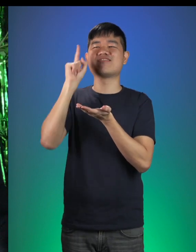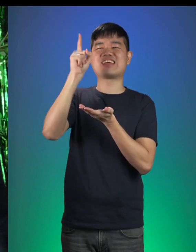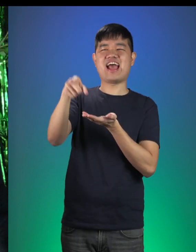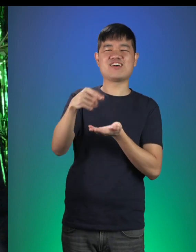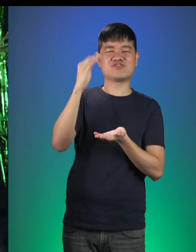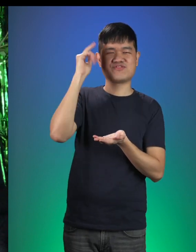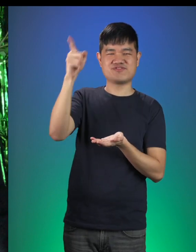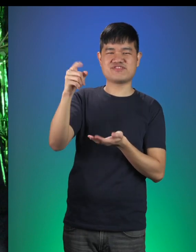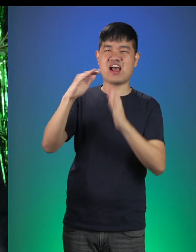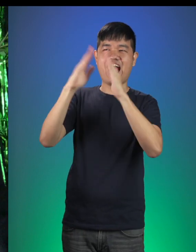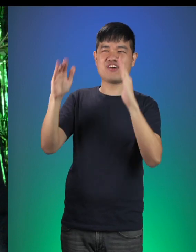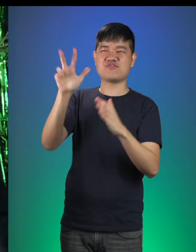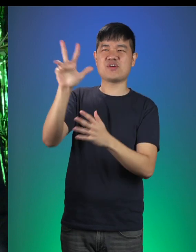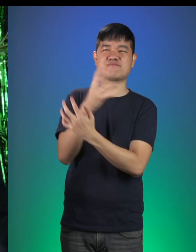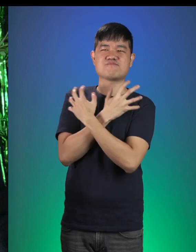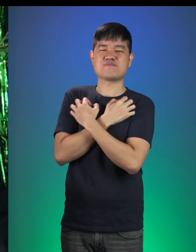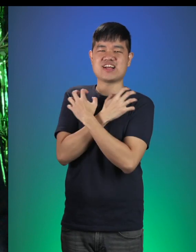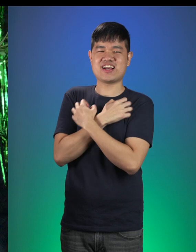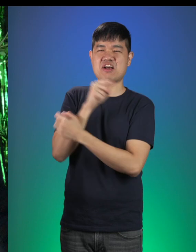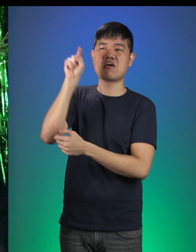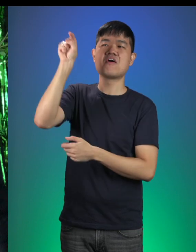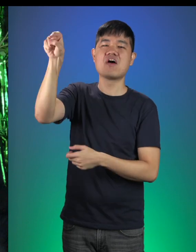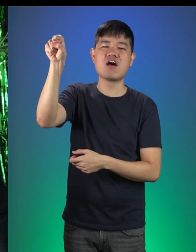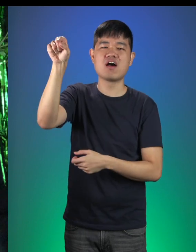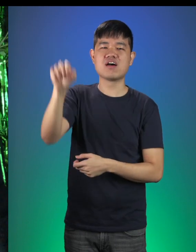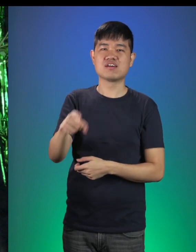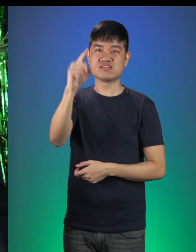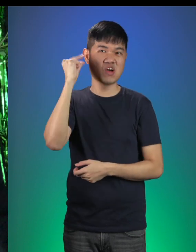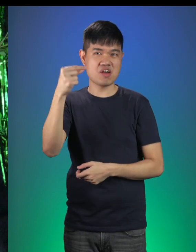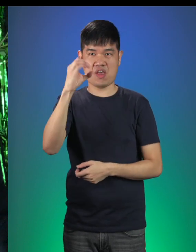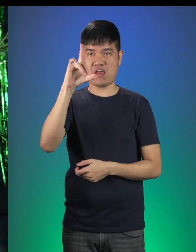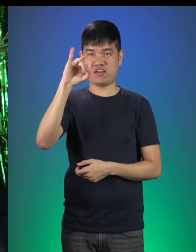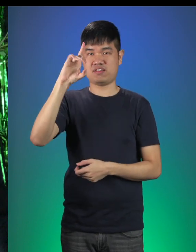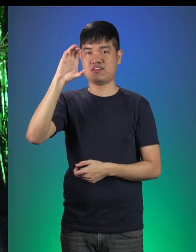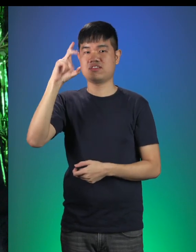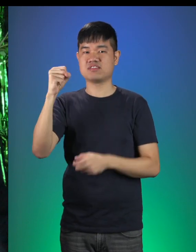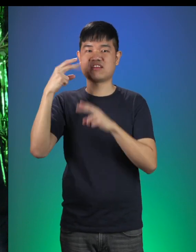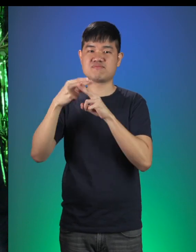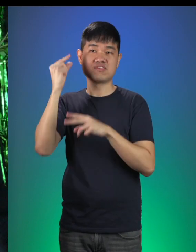It’s the house of the three bears just up ahead! My friend Goldilocks hangs out there a lot too.